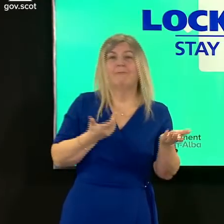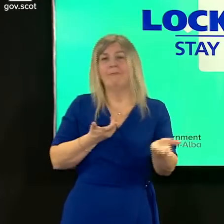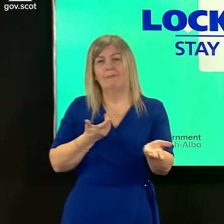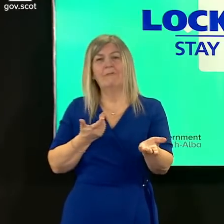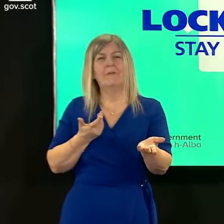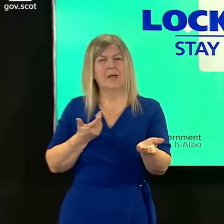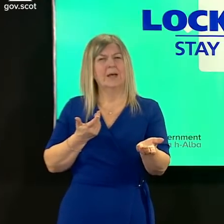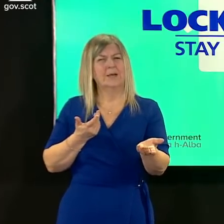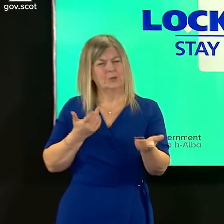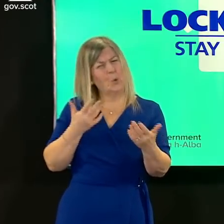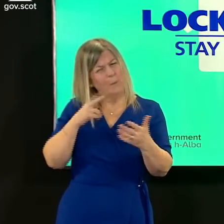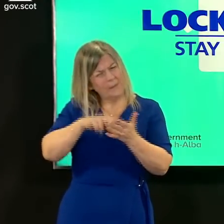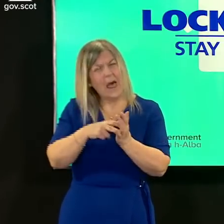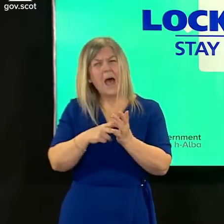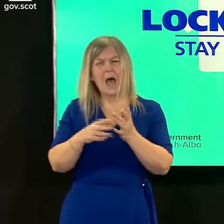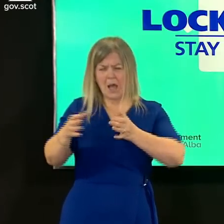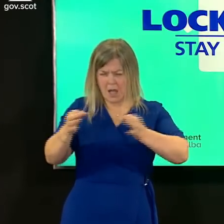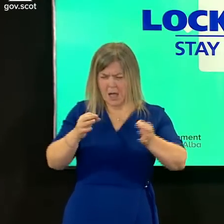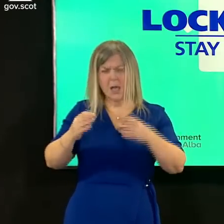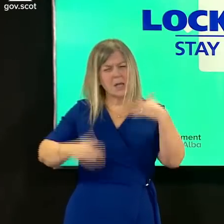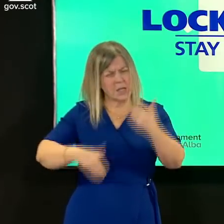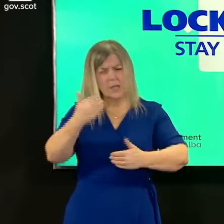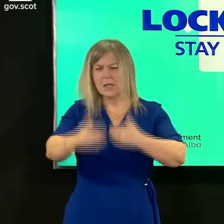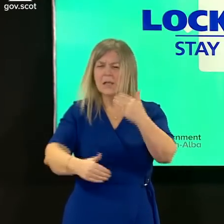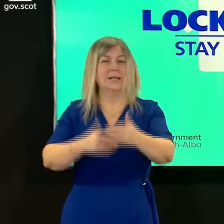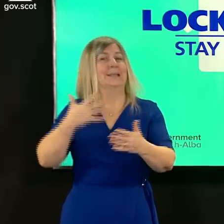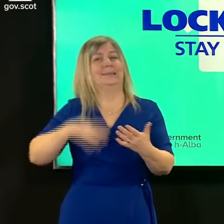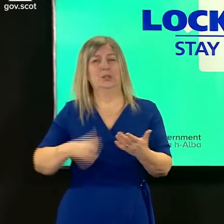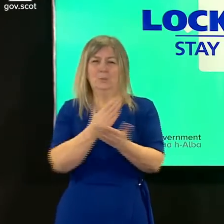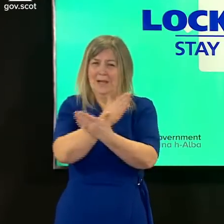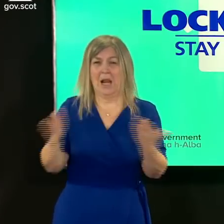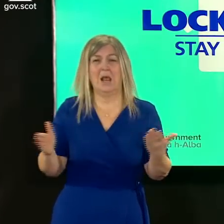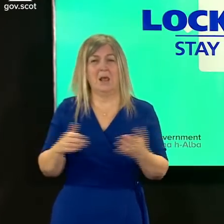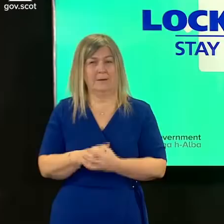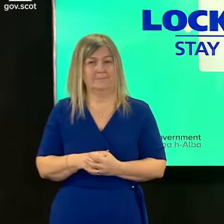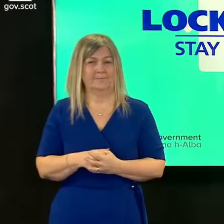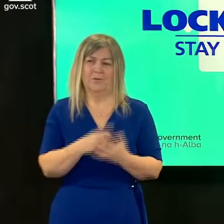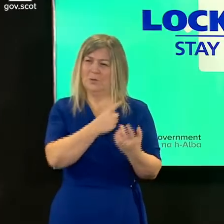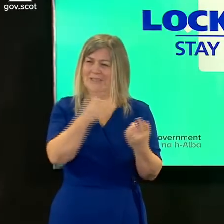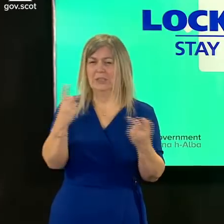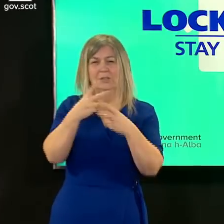help and support and the support of scottish care that we will get to a position where all